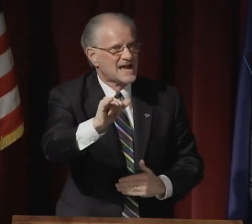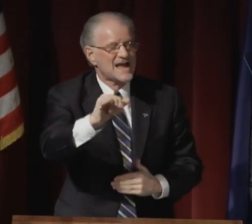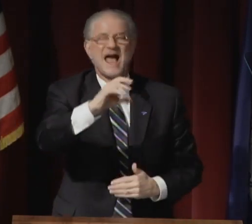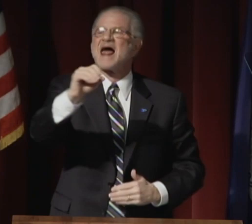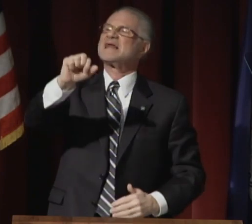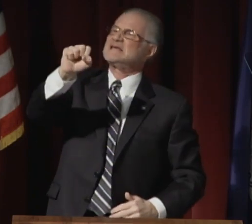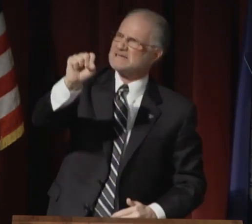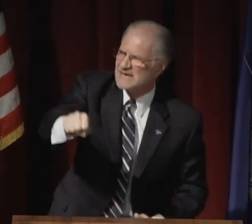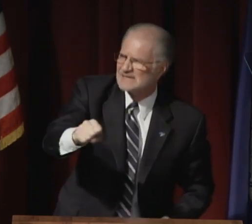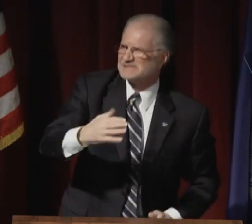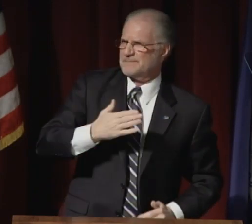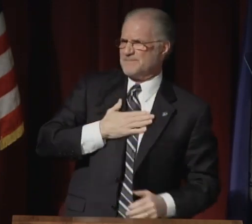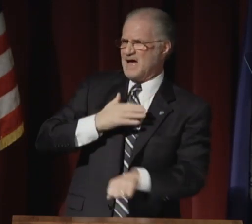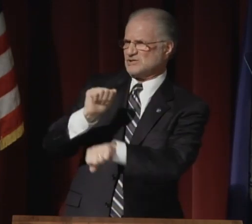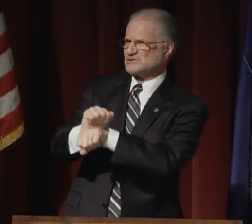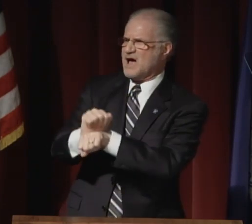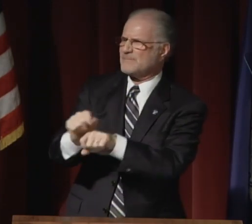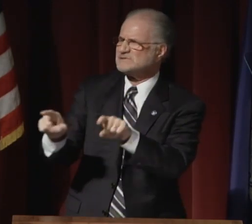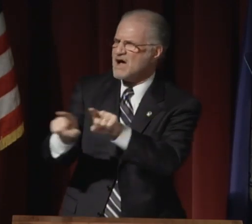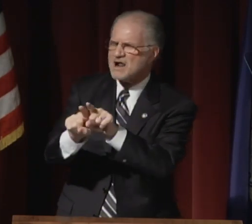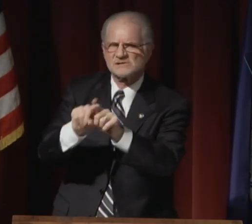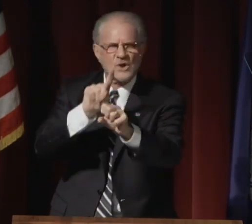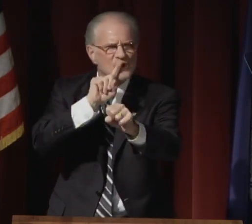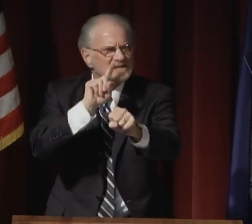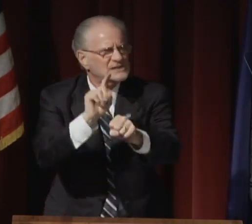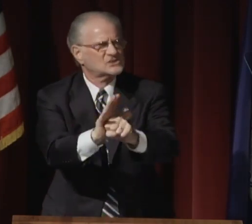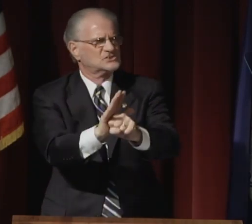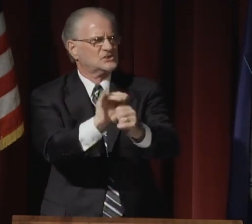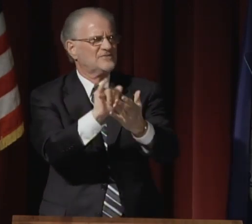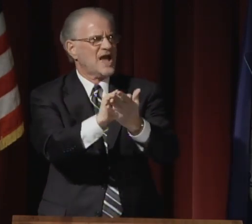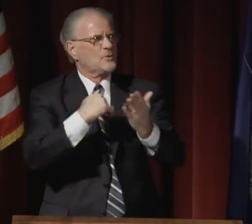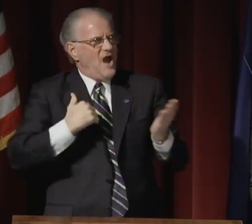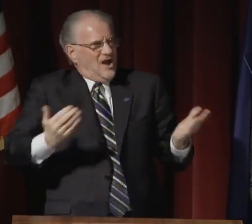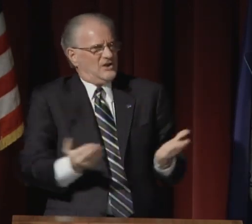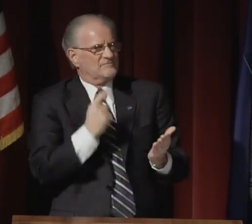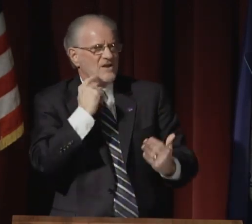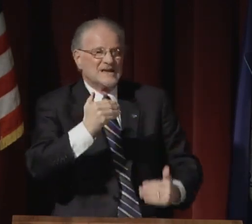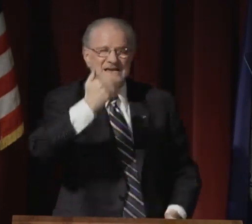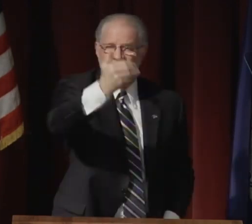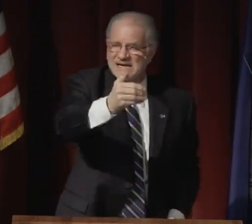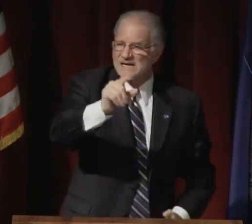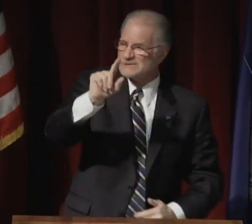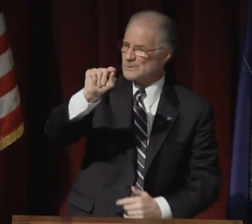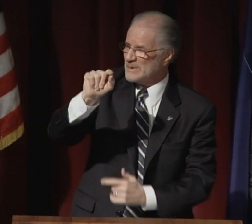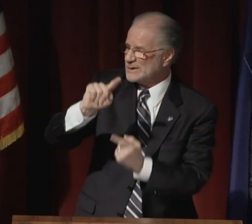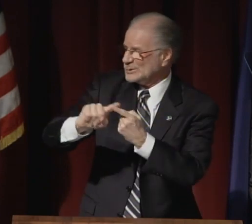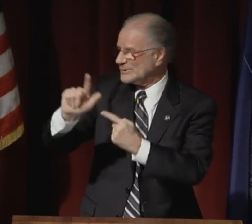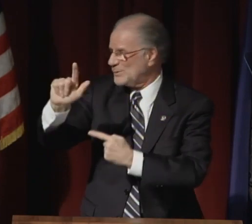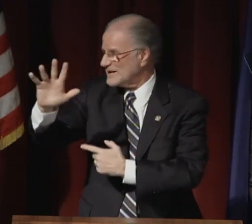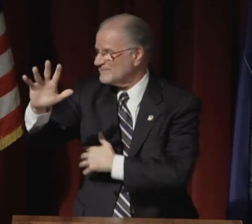we are here tomorrow and the next day. And yes, my job is also to ensure we are here